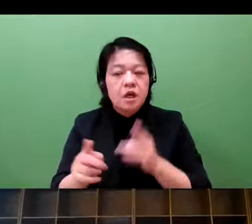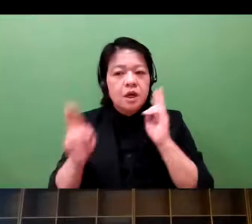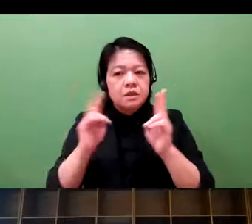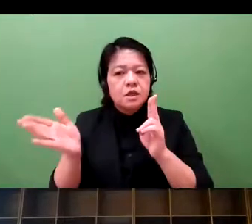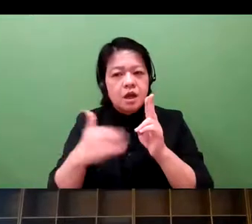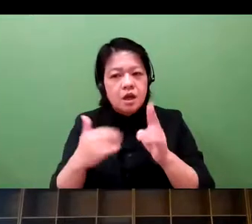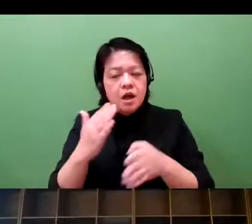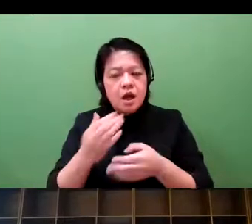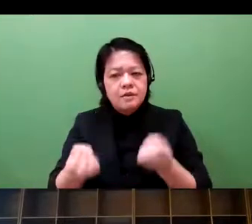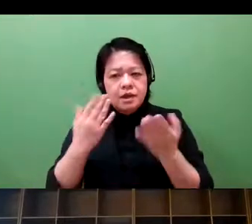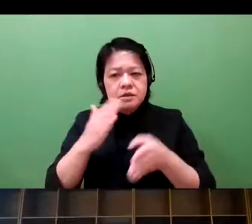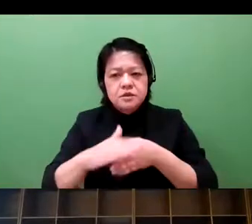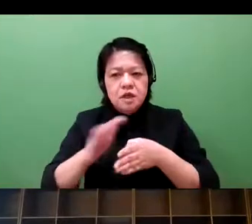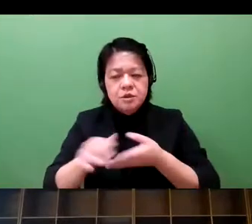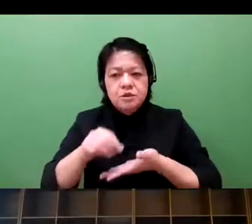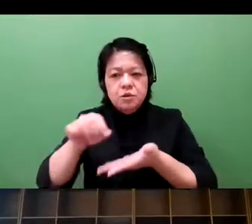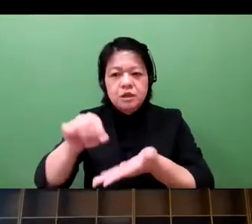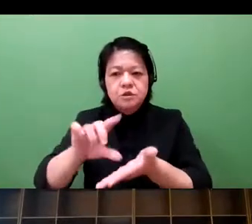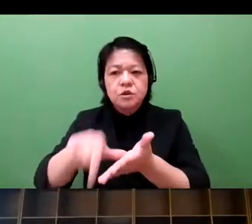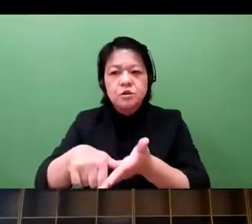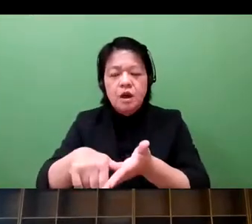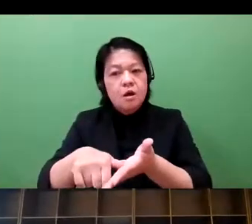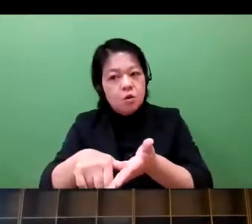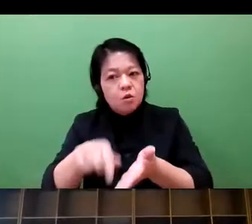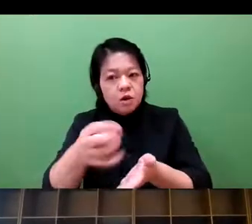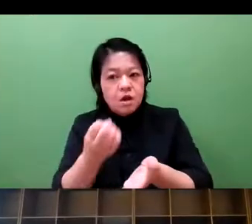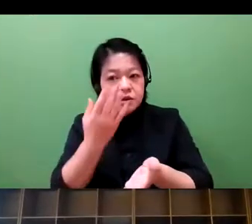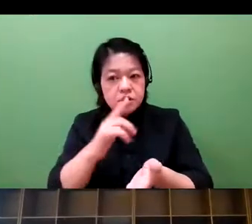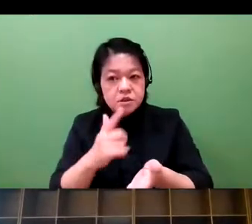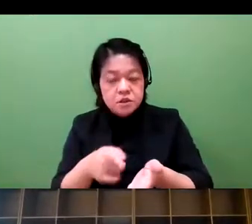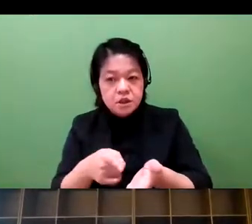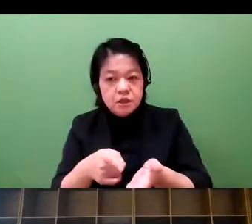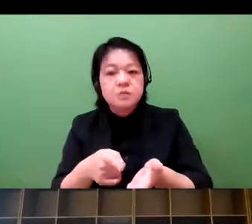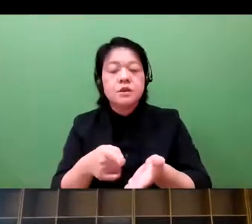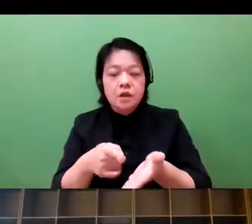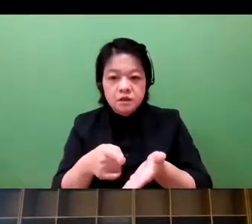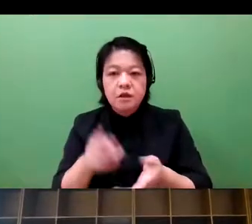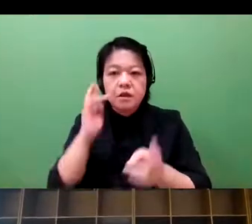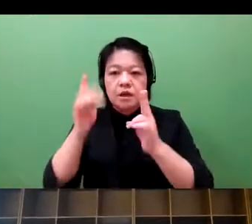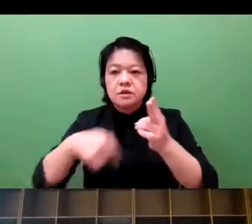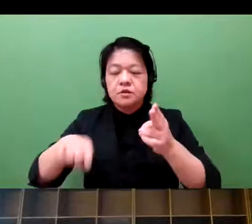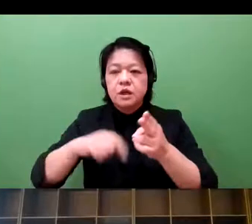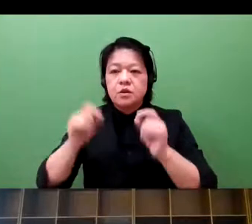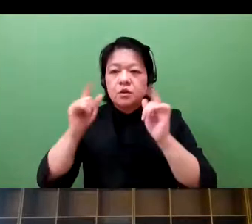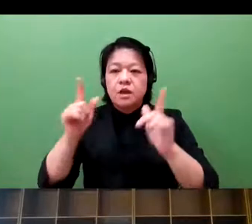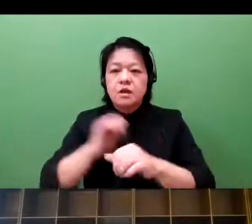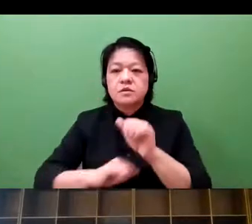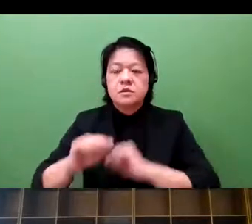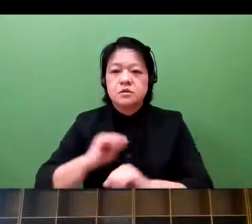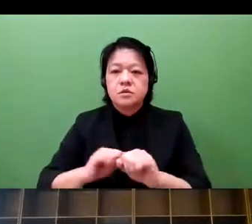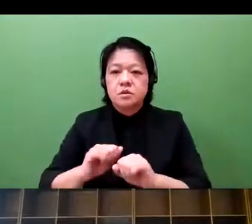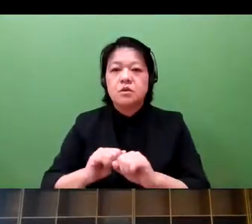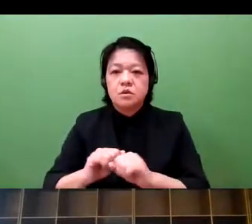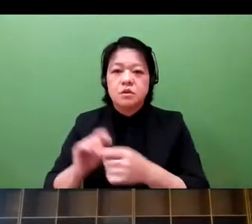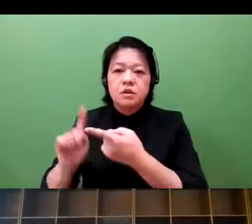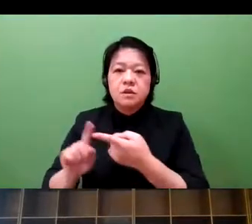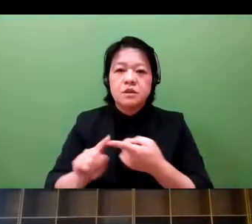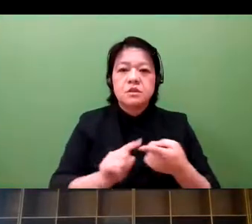Before we launch a service, we have to make sure that that involves the invention that needs to be protected or not.